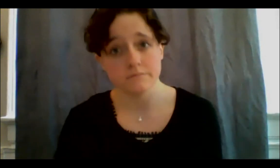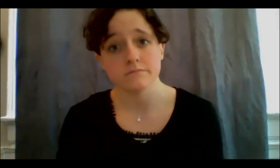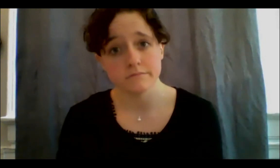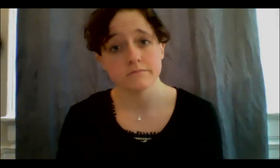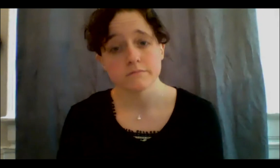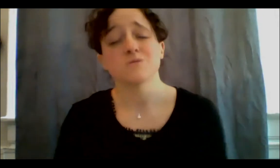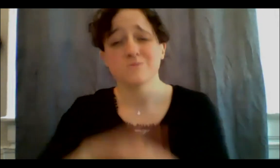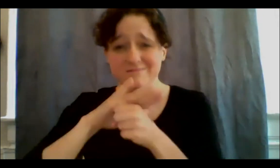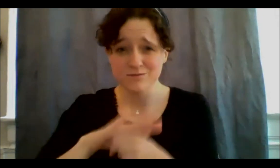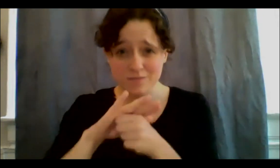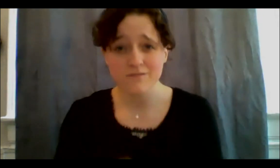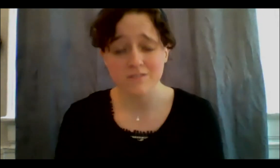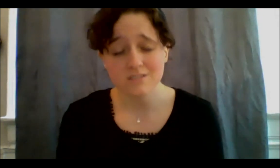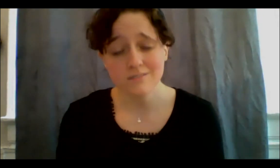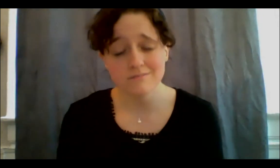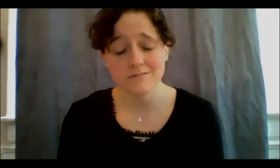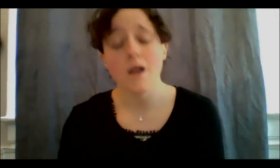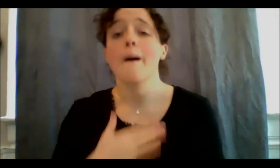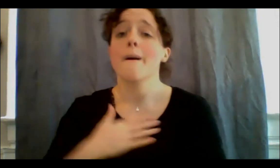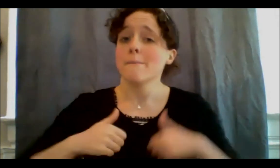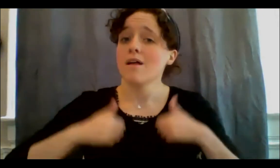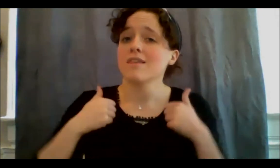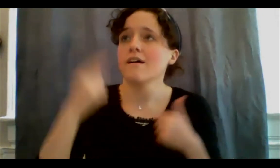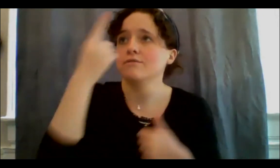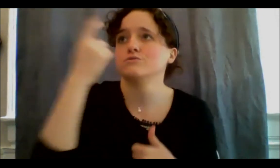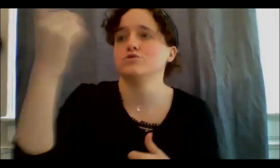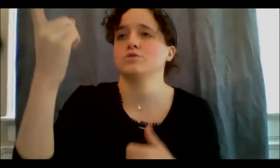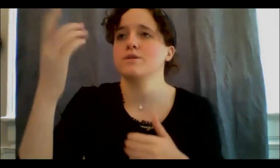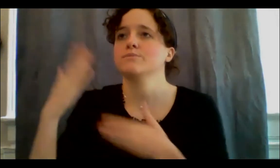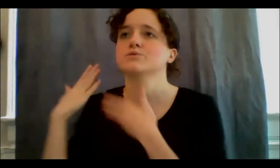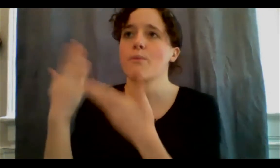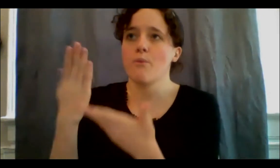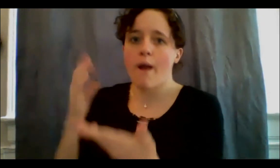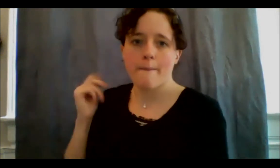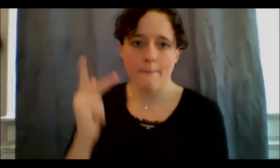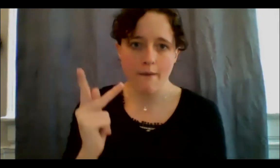foods and make them available and accessible to our community here.